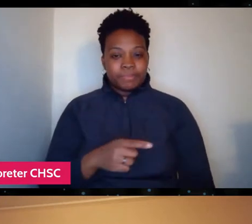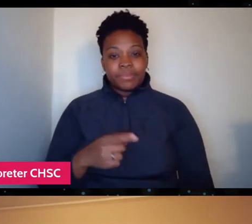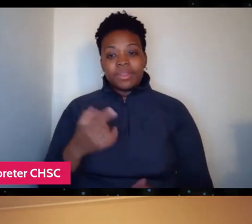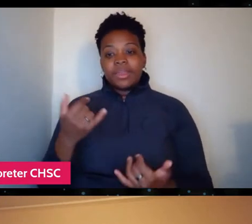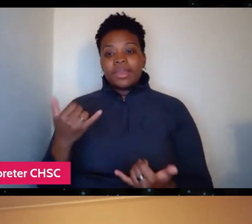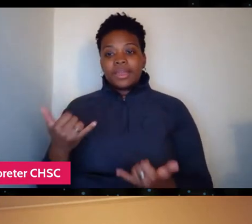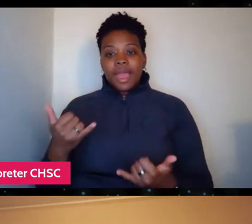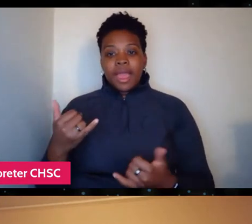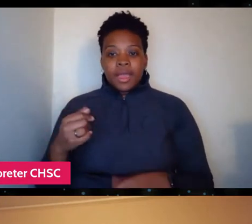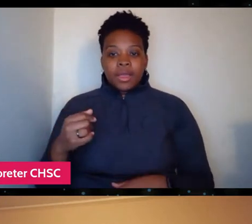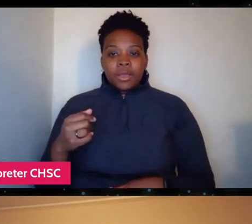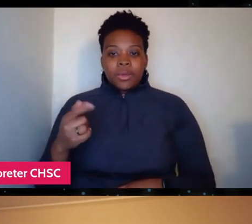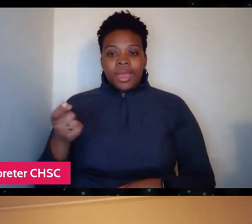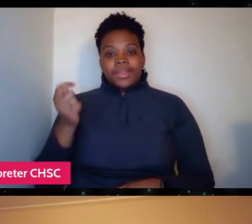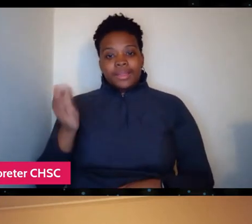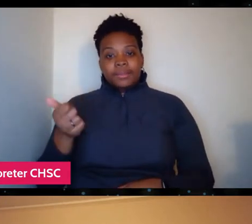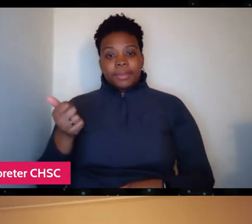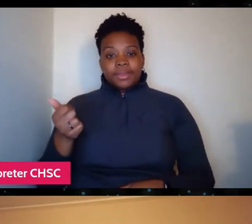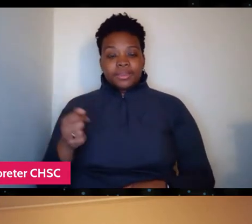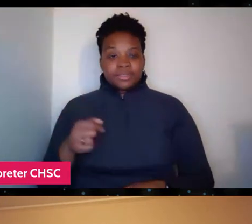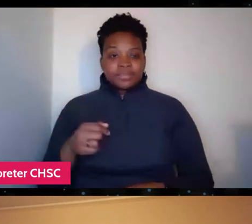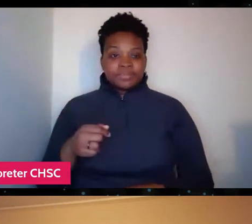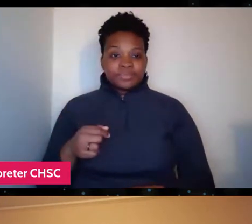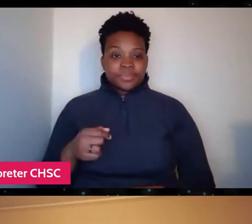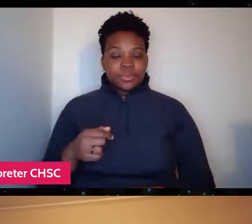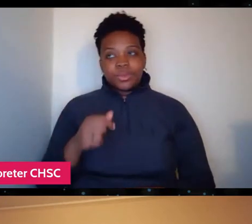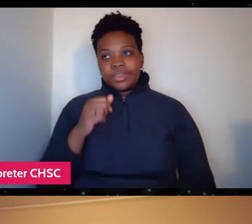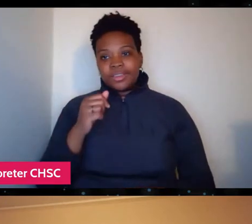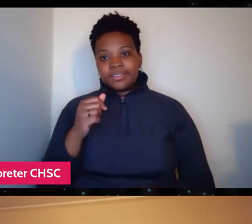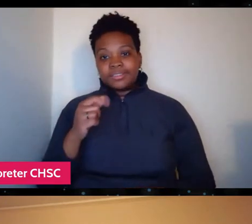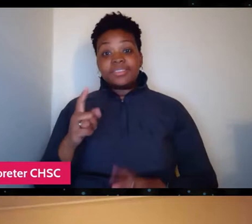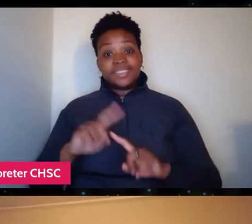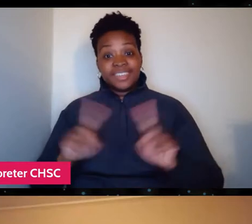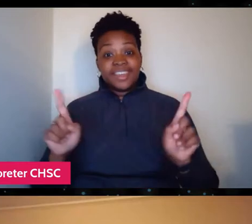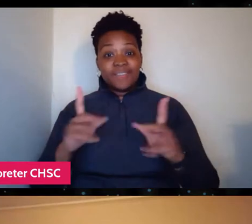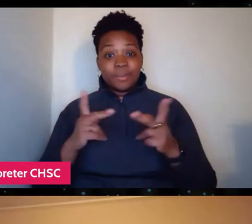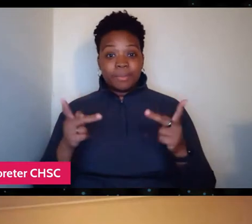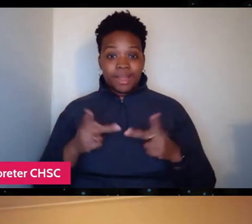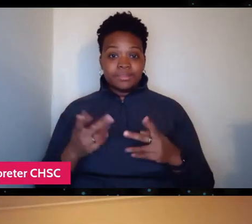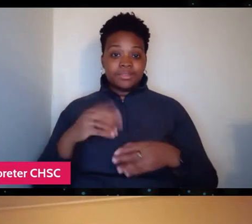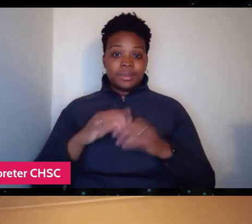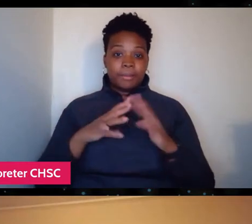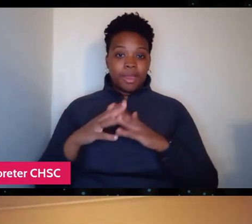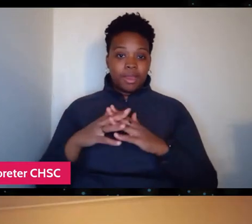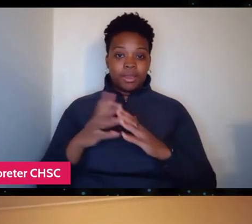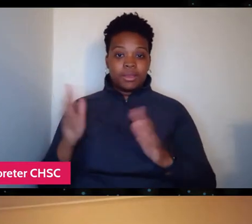not a little bit, quite a bit different place in America than we were at the end of the film.